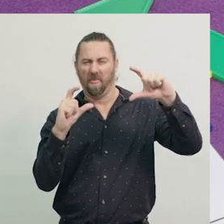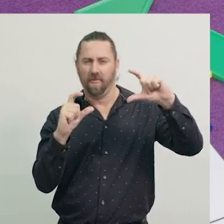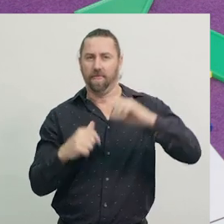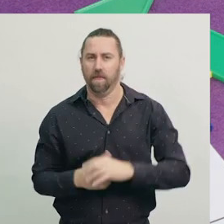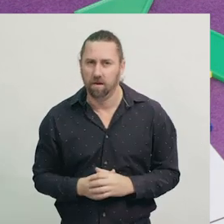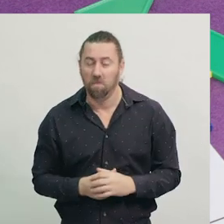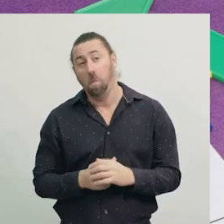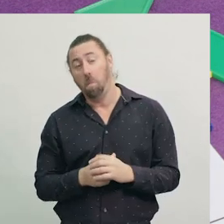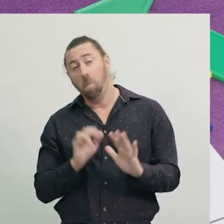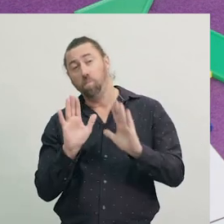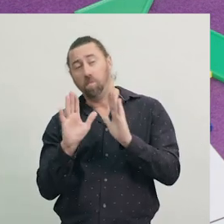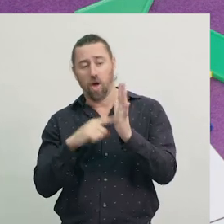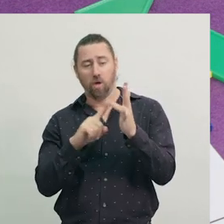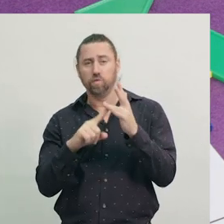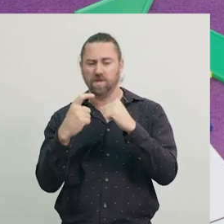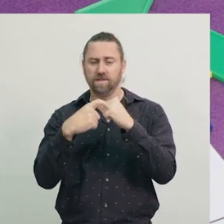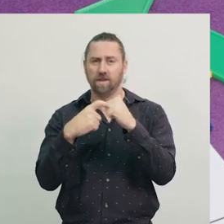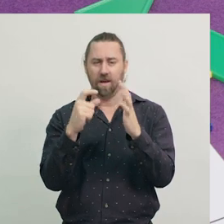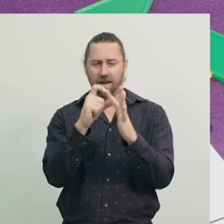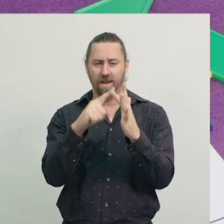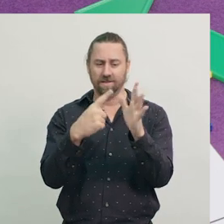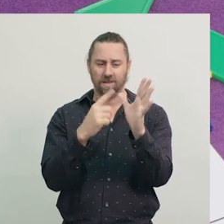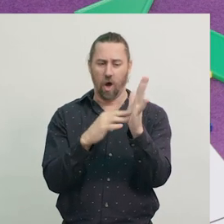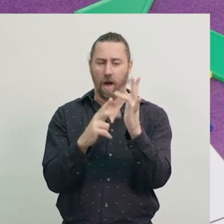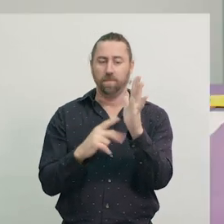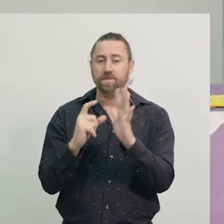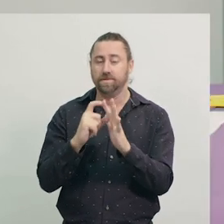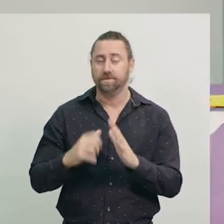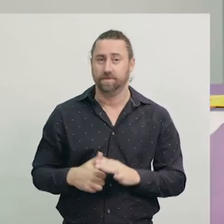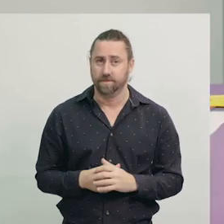It even looks a little bit like a diamond.